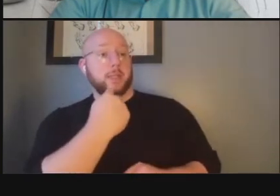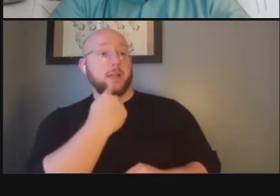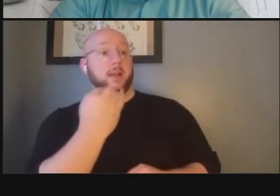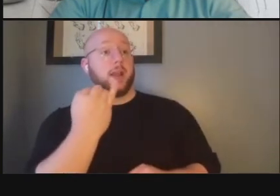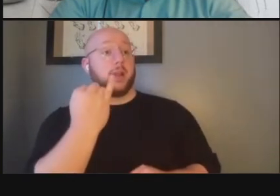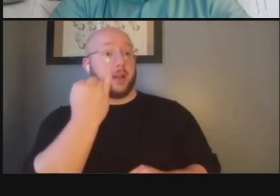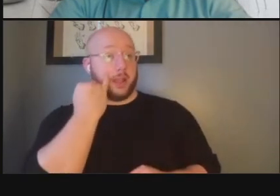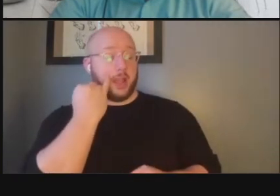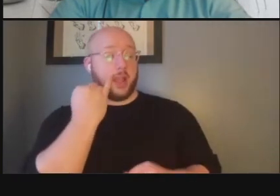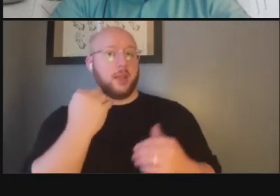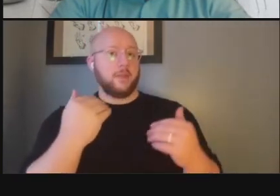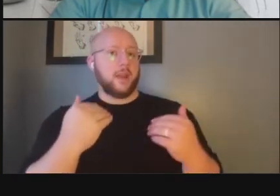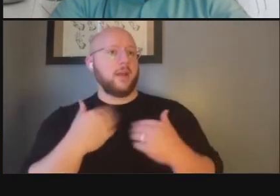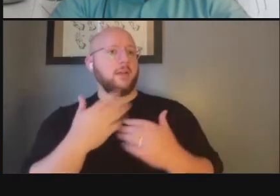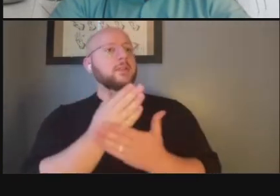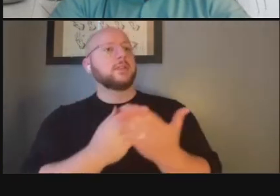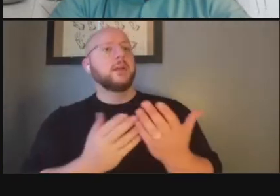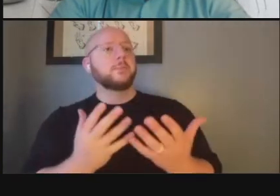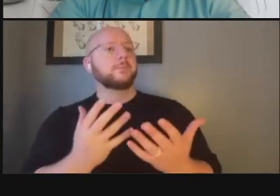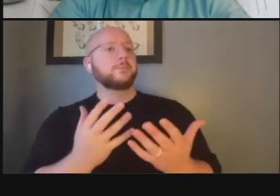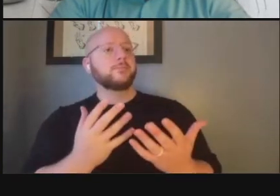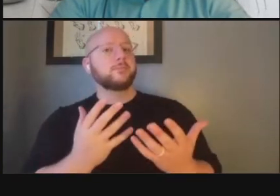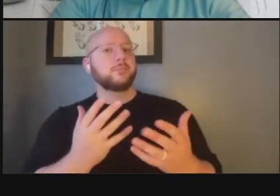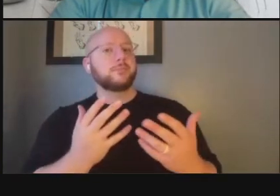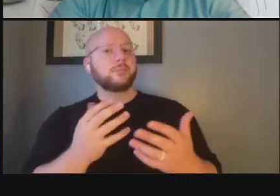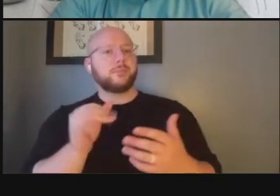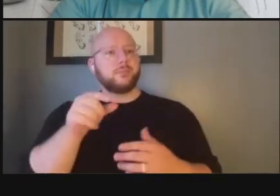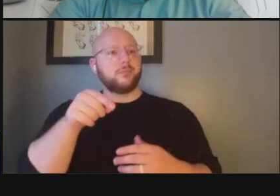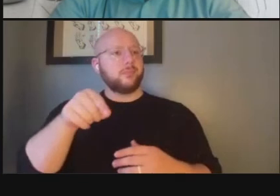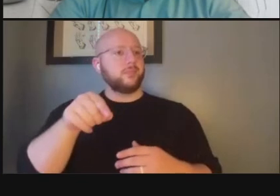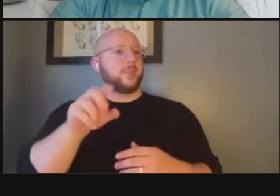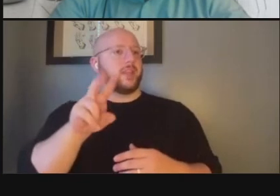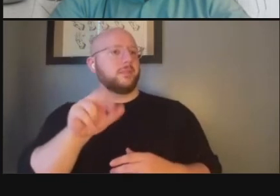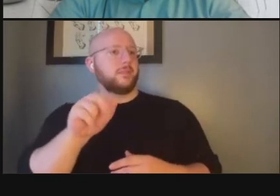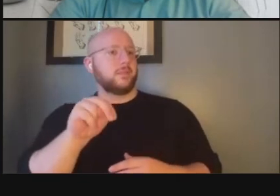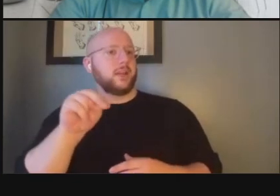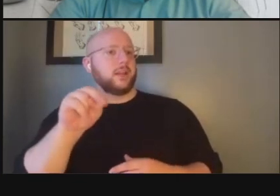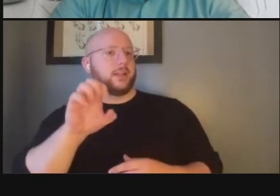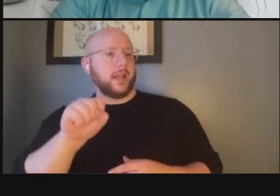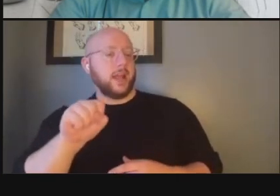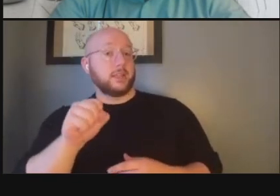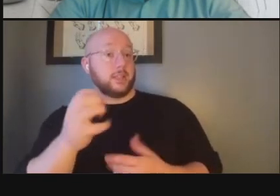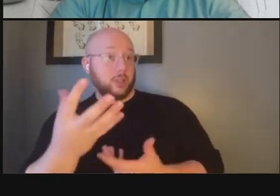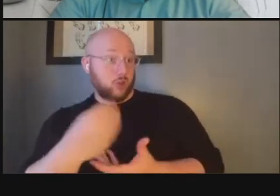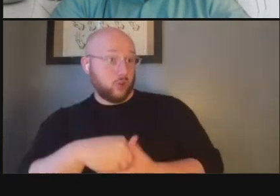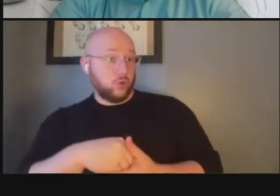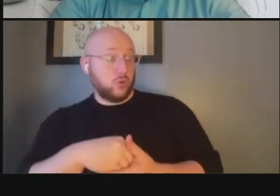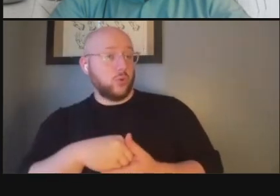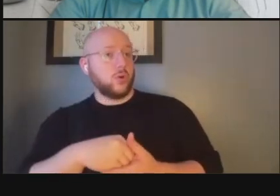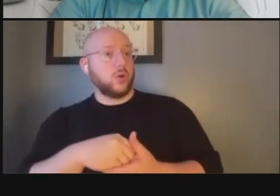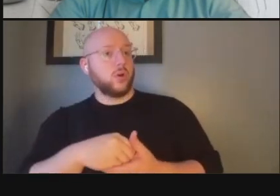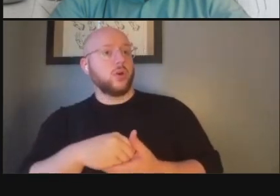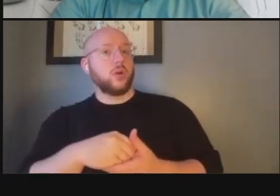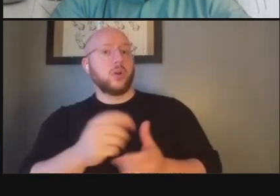vision of um the venice core venice porter were to include a large concert venue